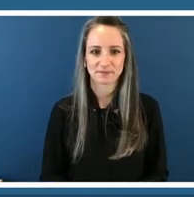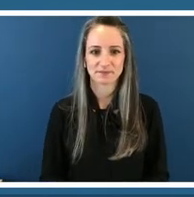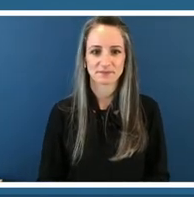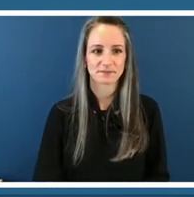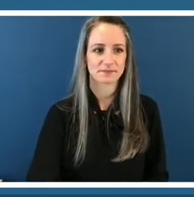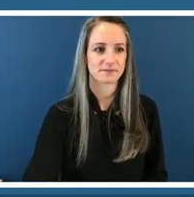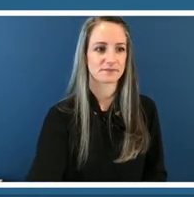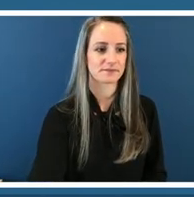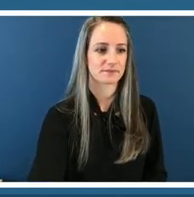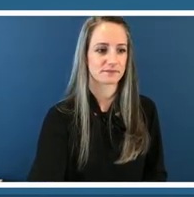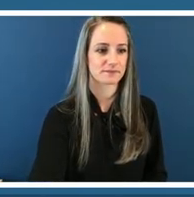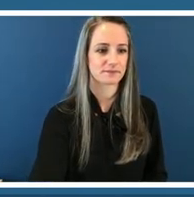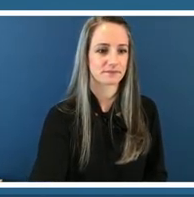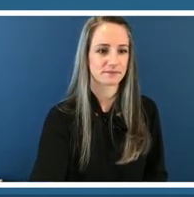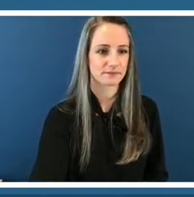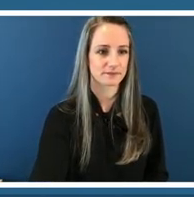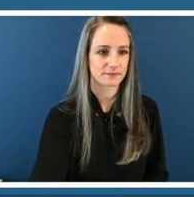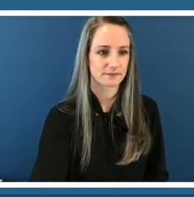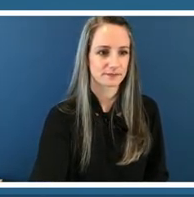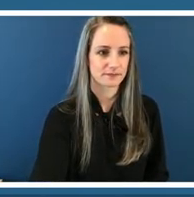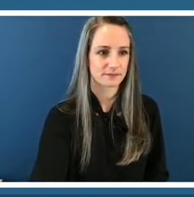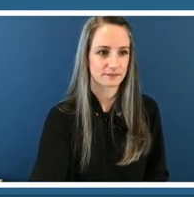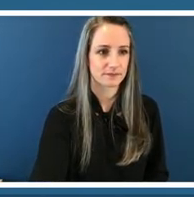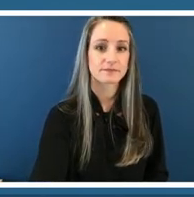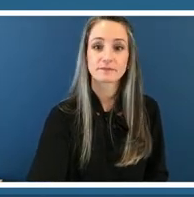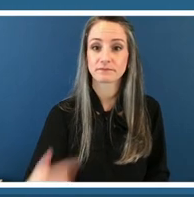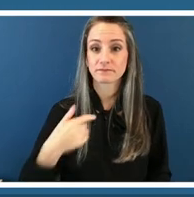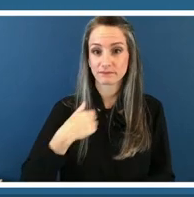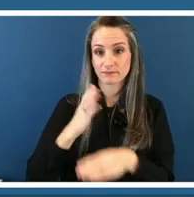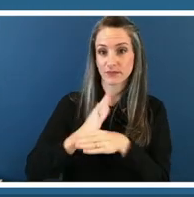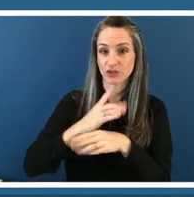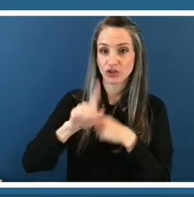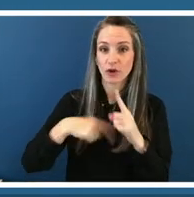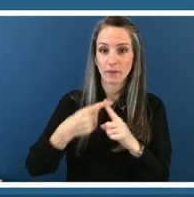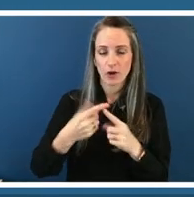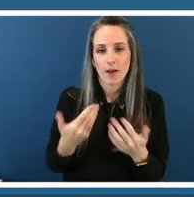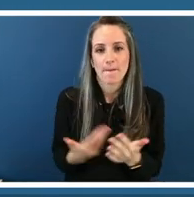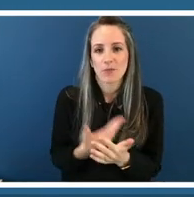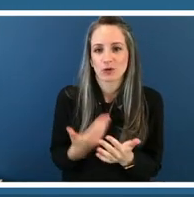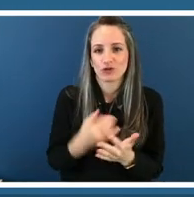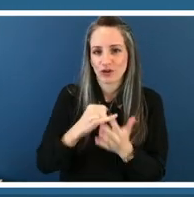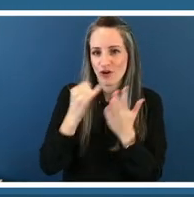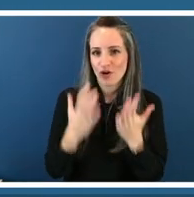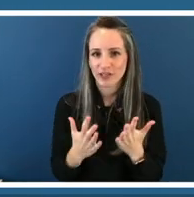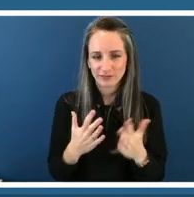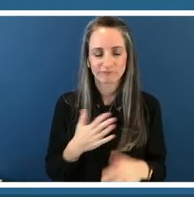little bit about emerging artists which is one of my favorite programs at art